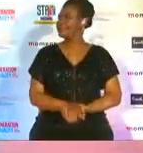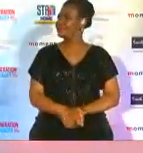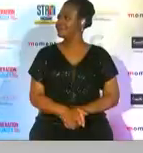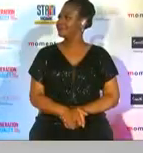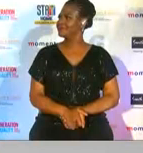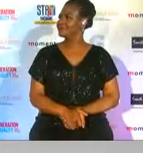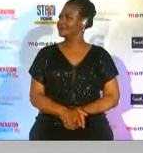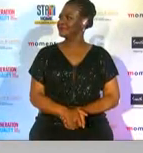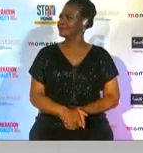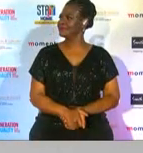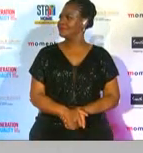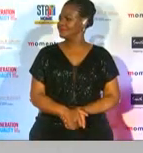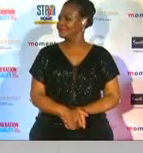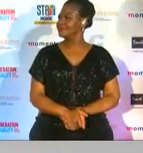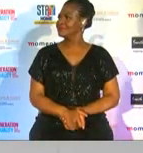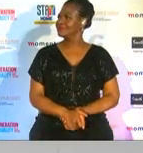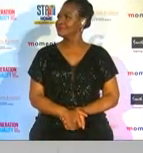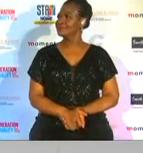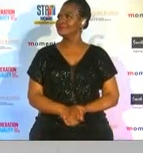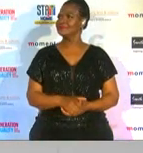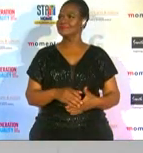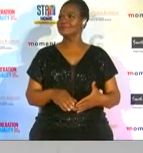and congratulations to all the winners tonight